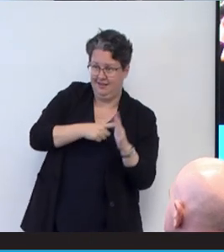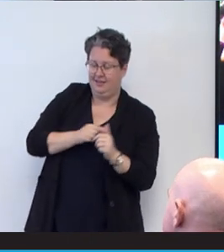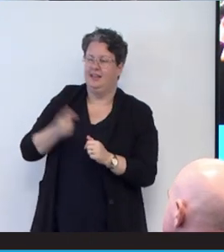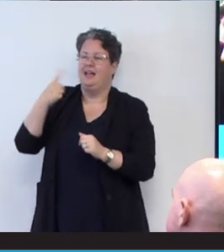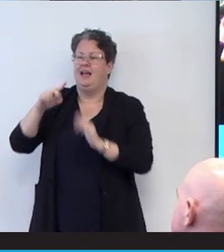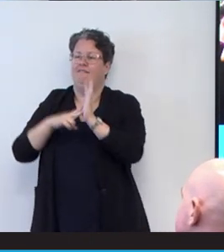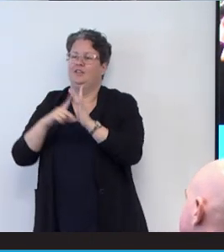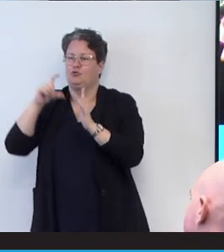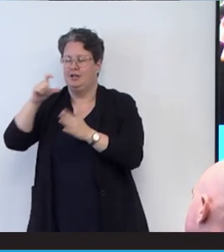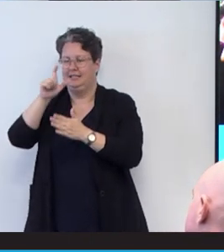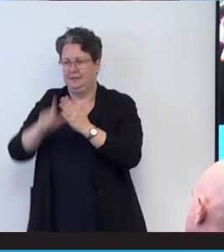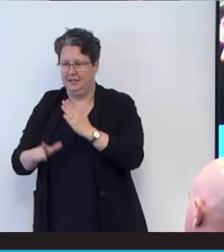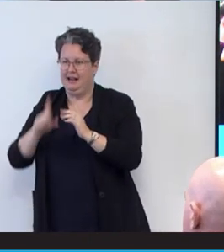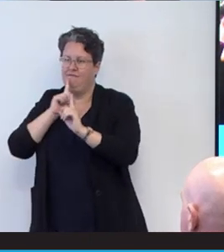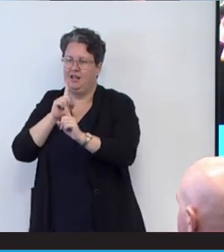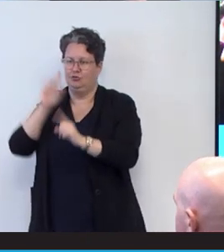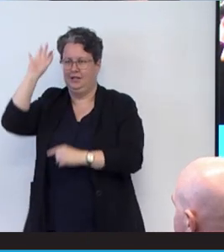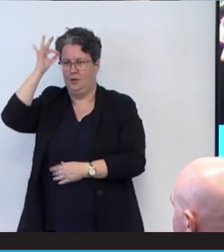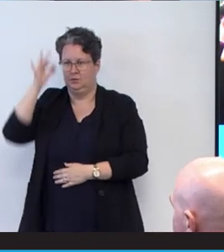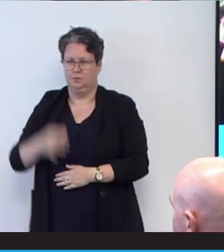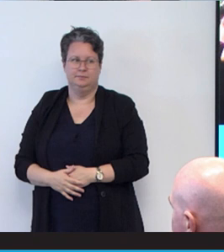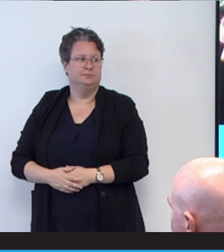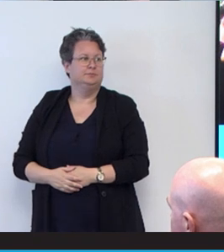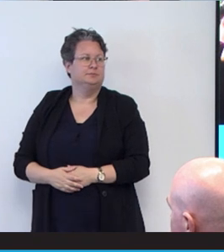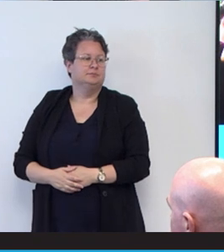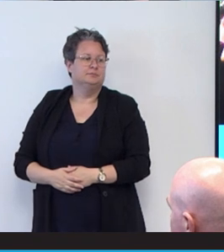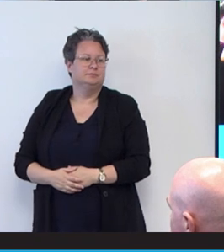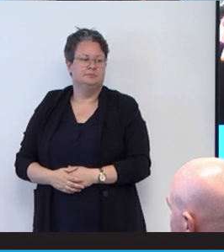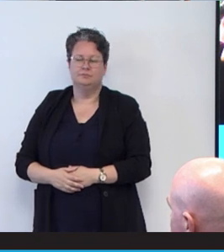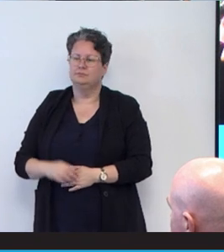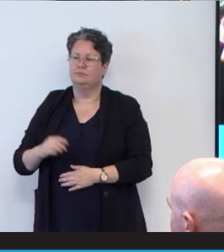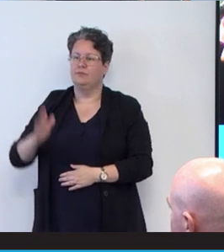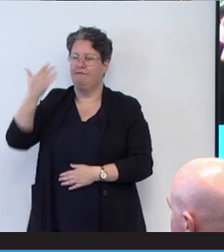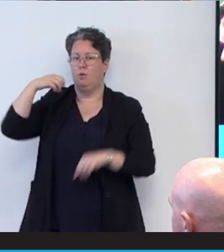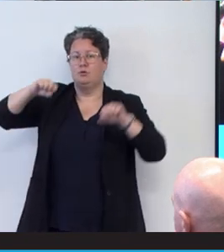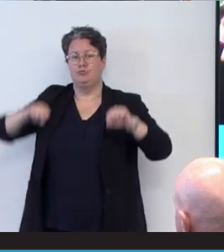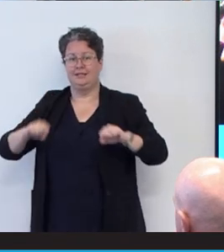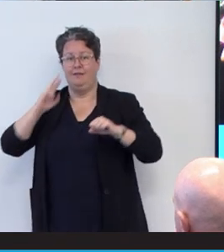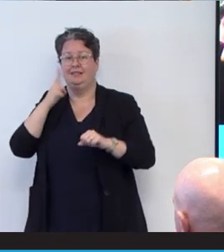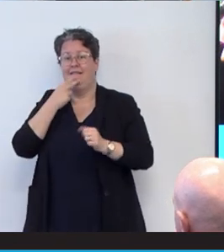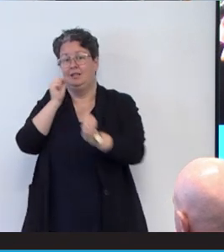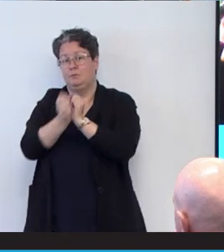Victorian Disability Advisory Council. He is a former president of Deaf Sports Australia,